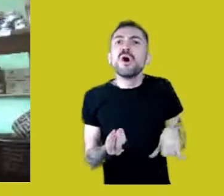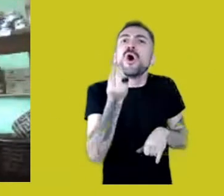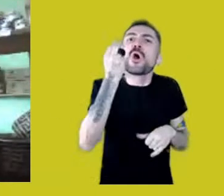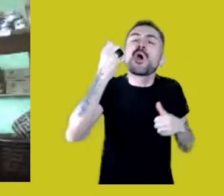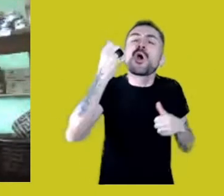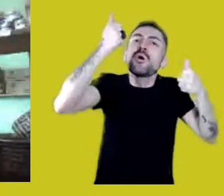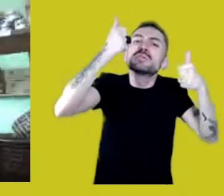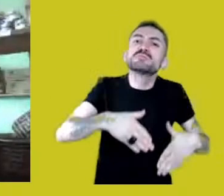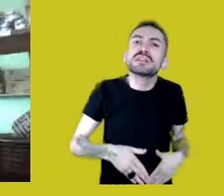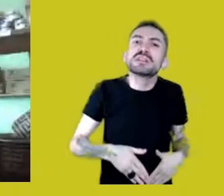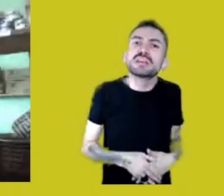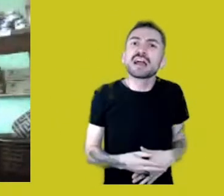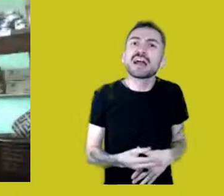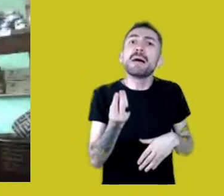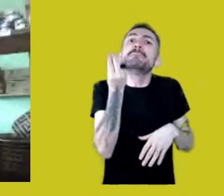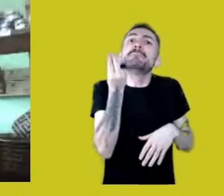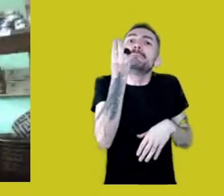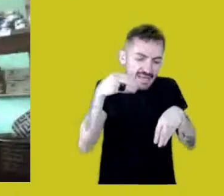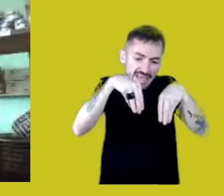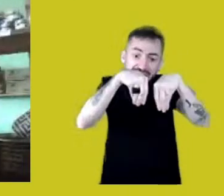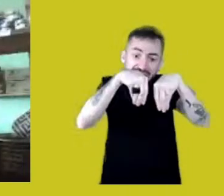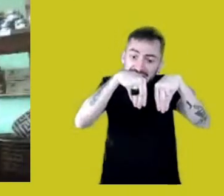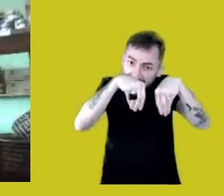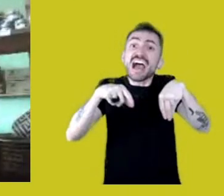for having legalized Native lands